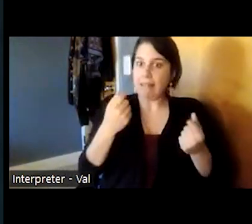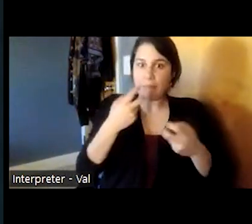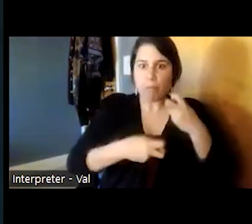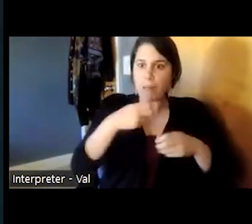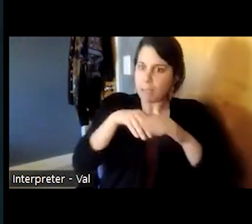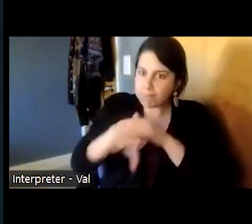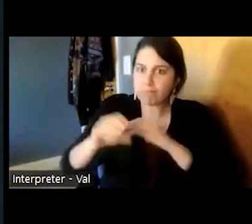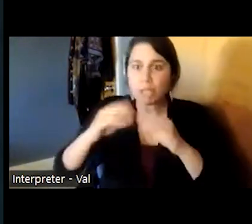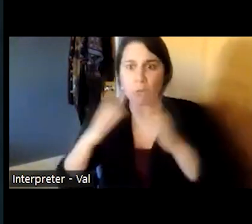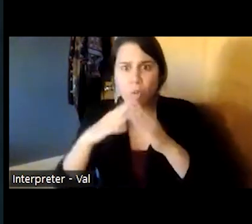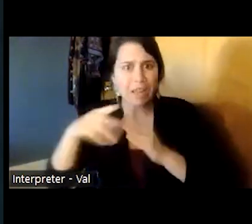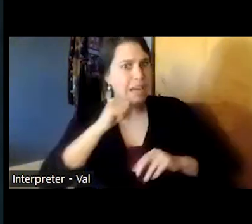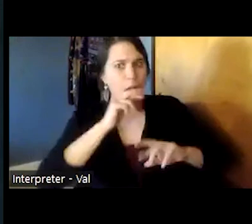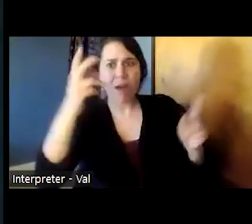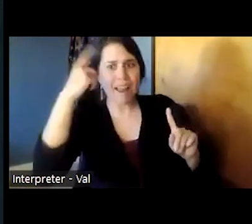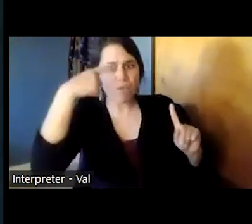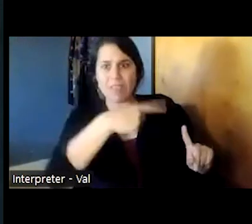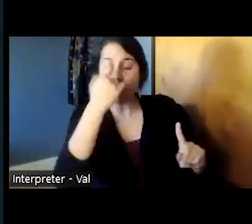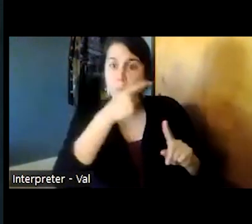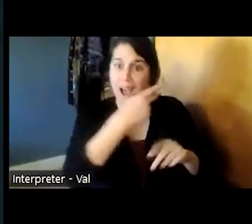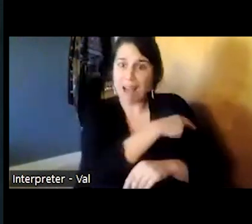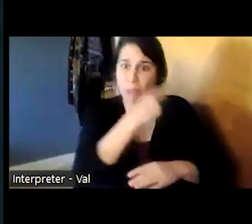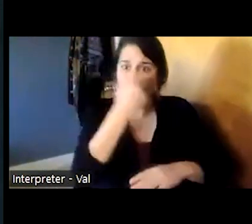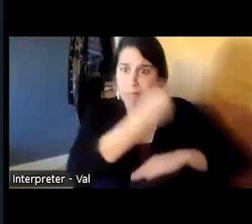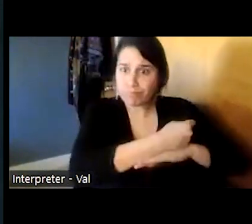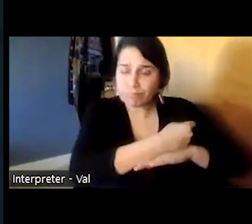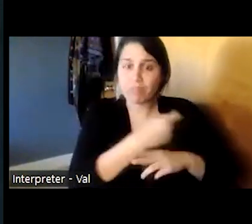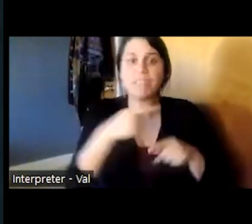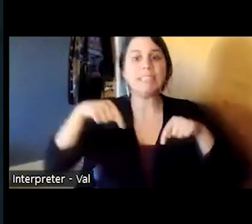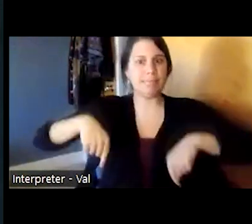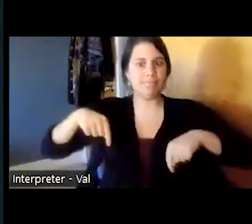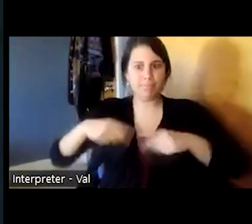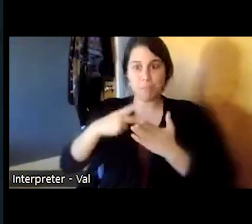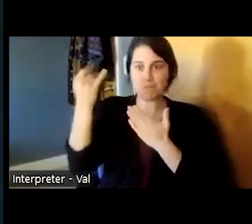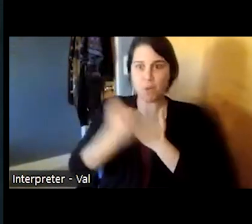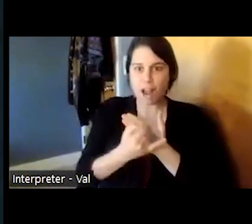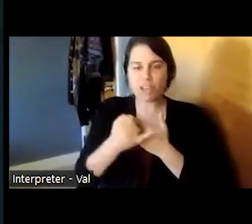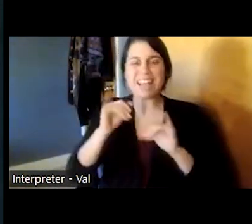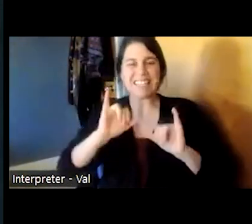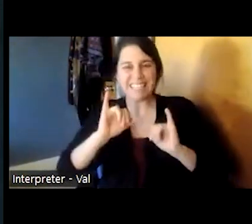in rochester under the monroe livingston project money flowed with people coming out of the state